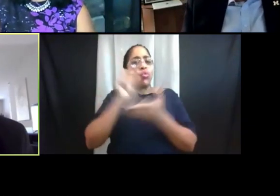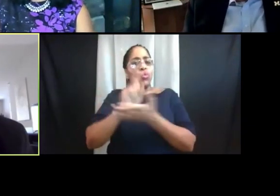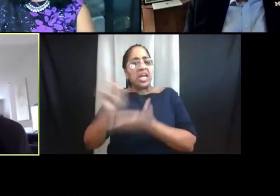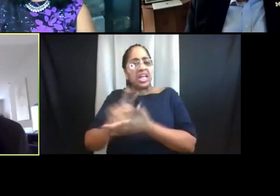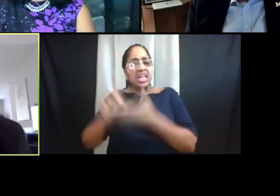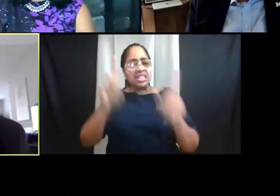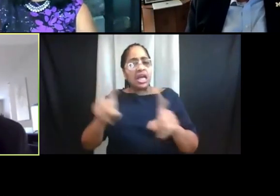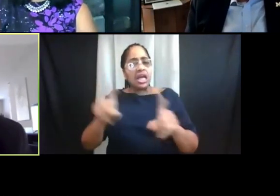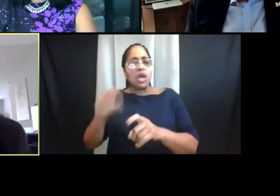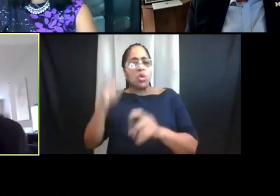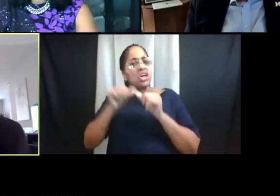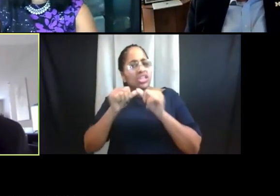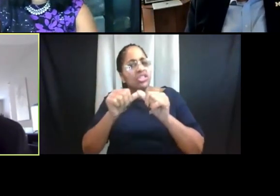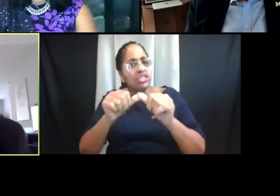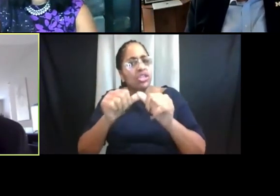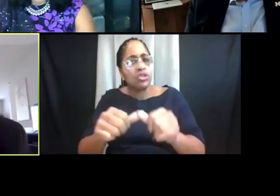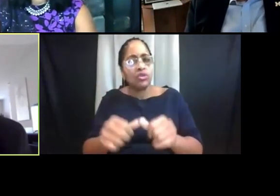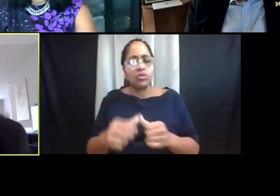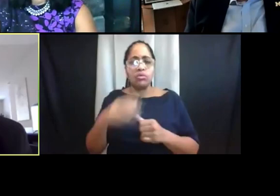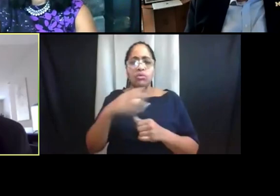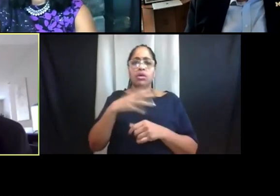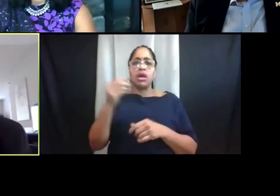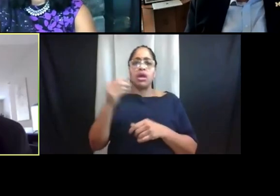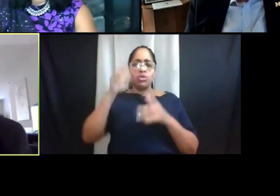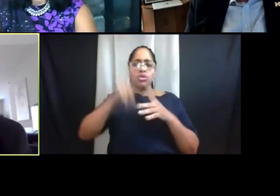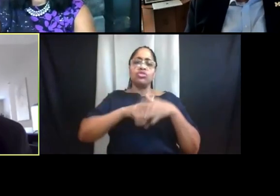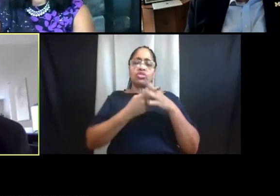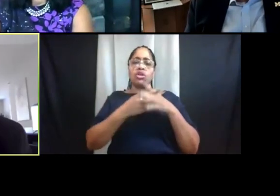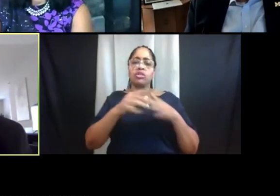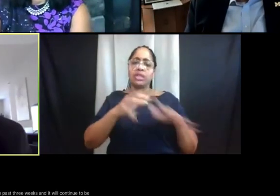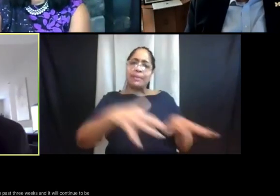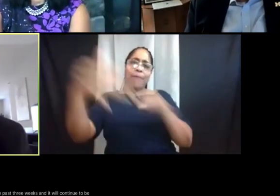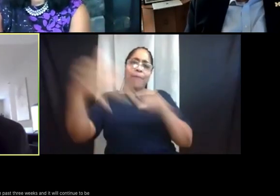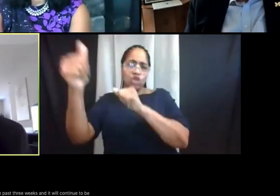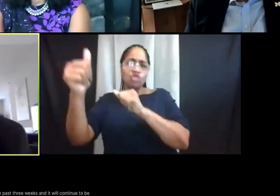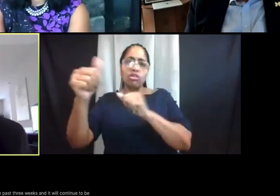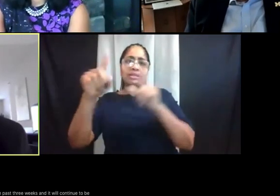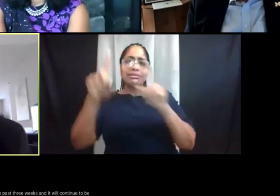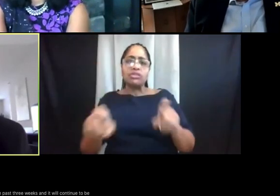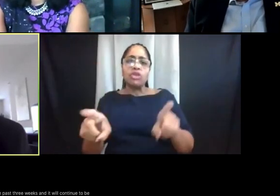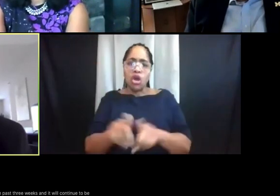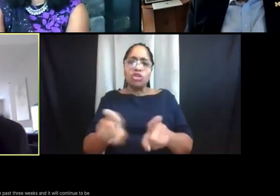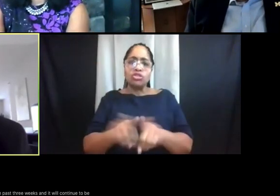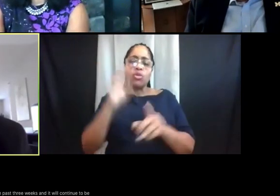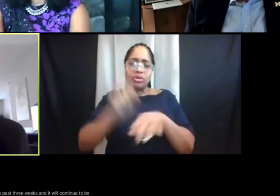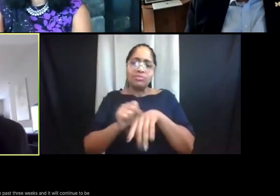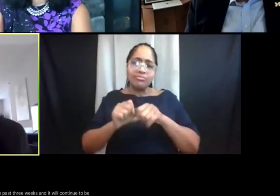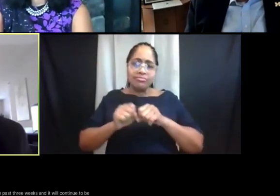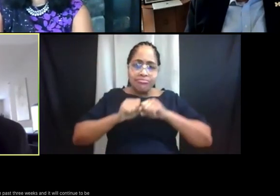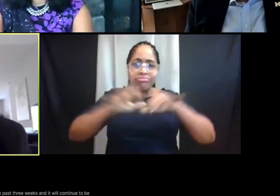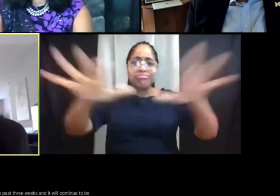for them to receive departure testing. And we'll be sending an announcement soon that will include test locations